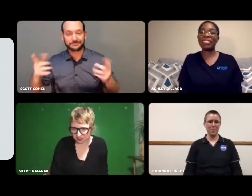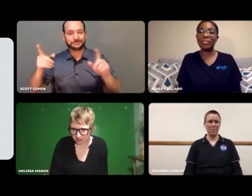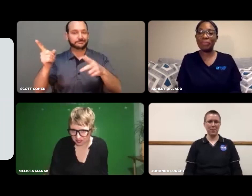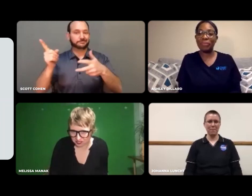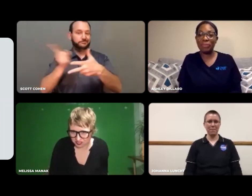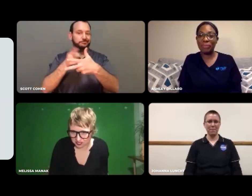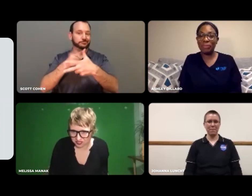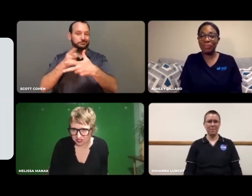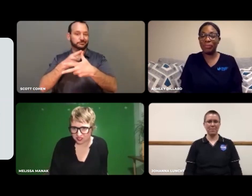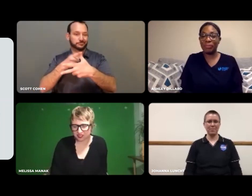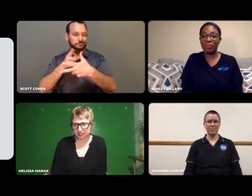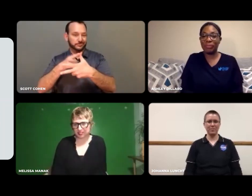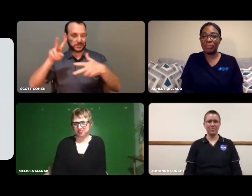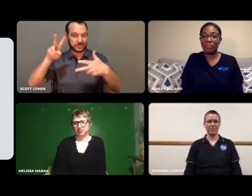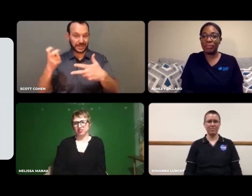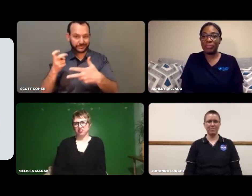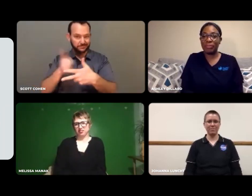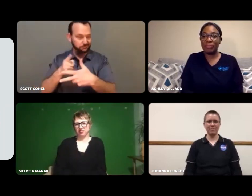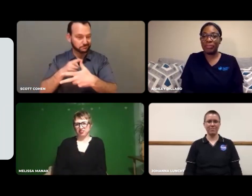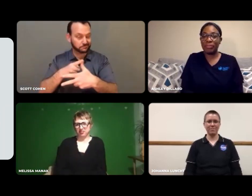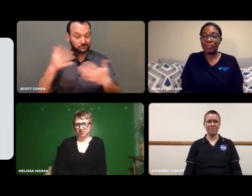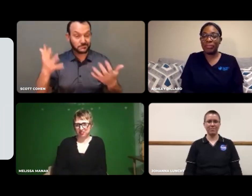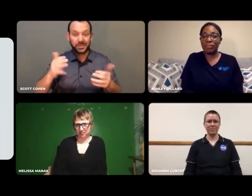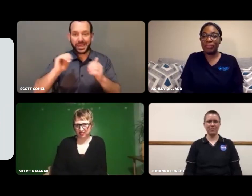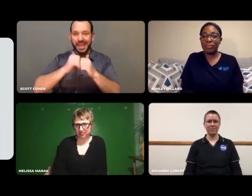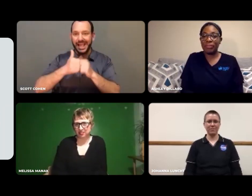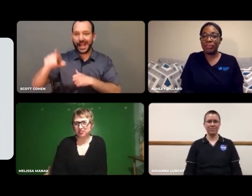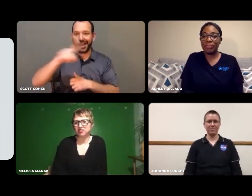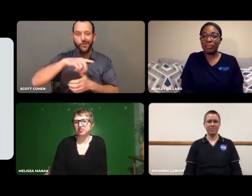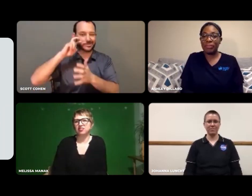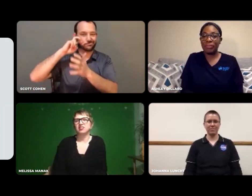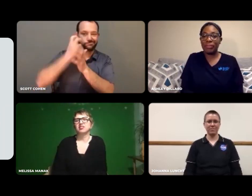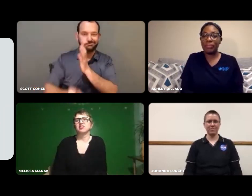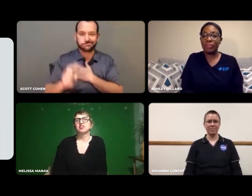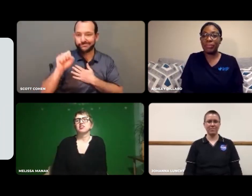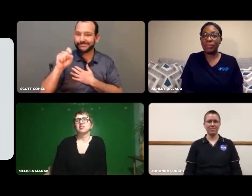First question I'd like to ask you all is: How did you get hooked into STEM?